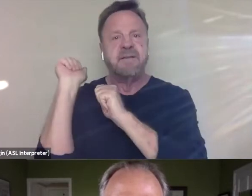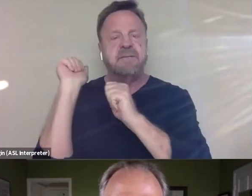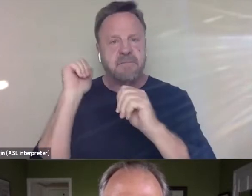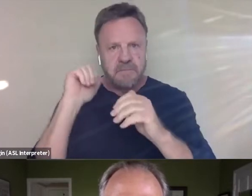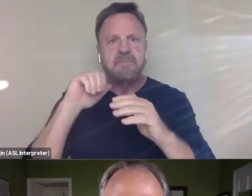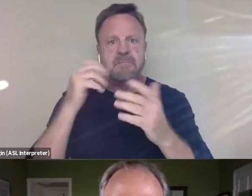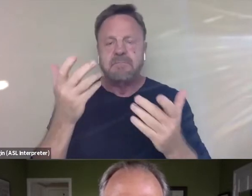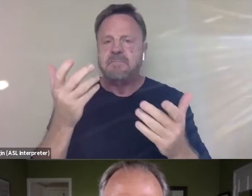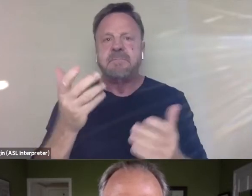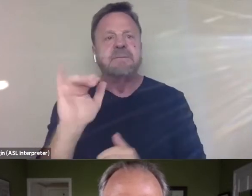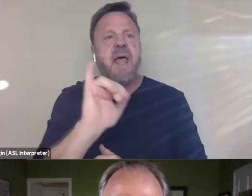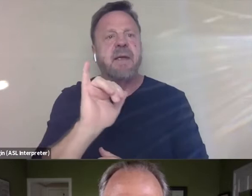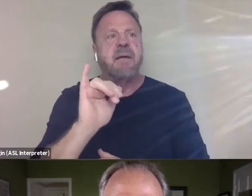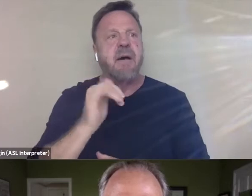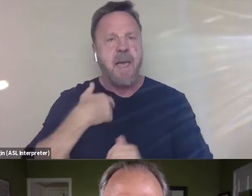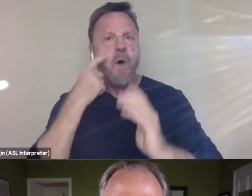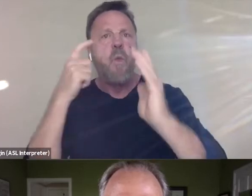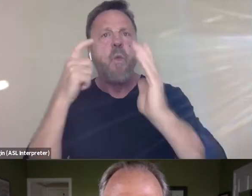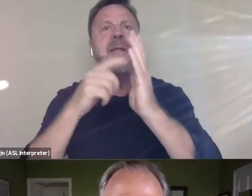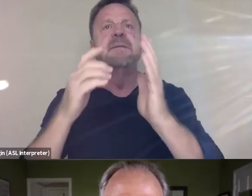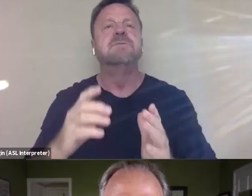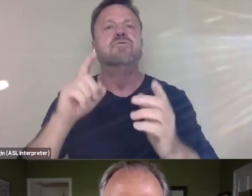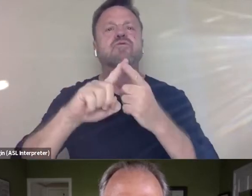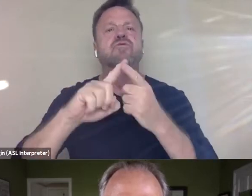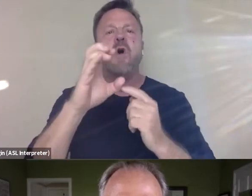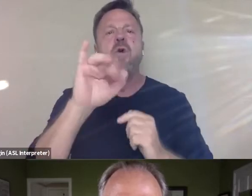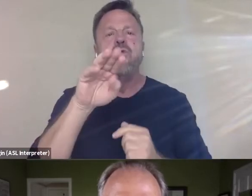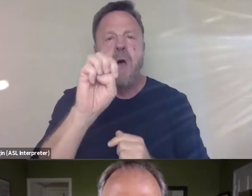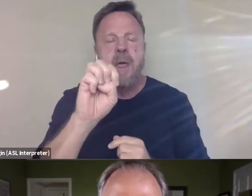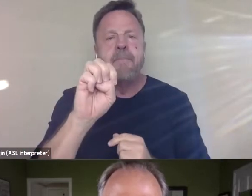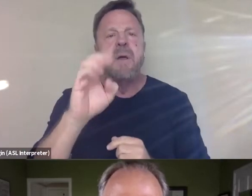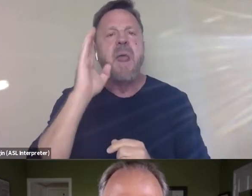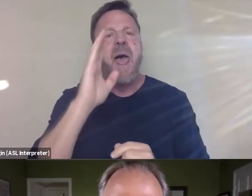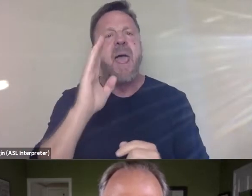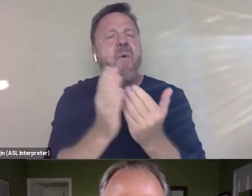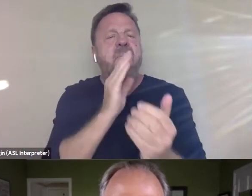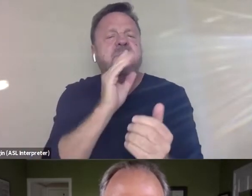It's kind of like, I'm a witness to a crime and I'm gonna almost pretend I'm not a party to the crime.